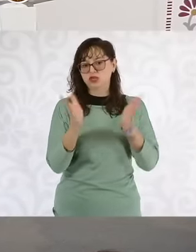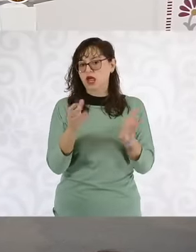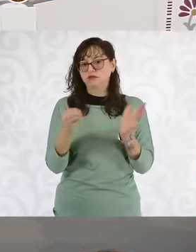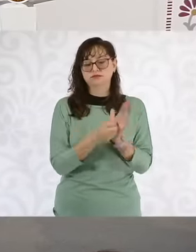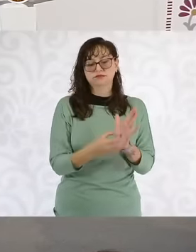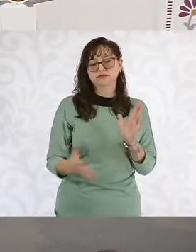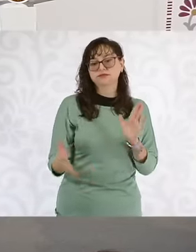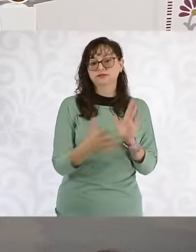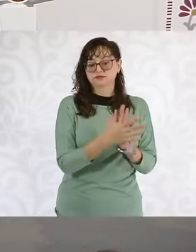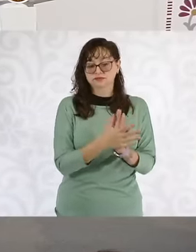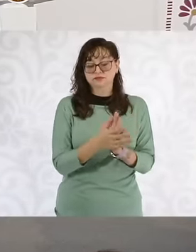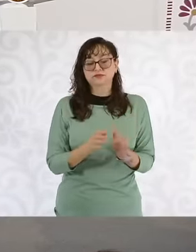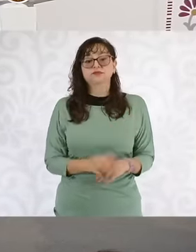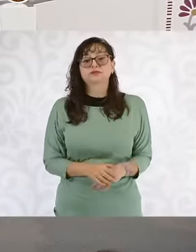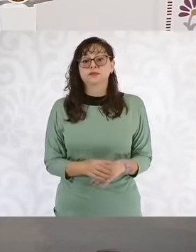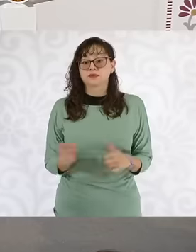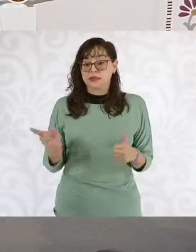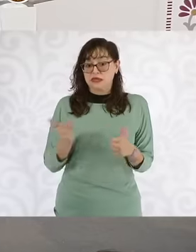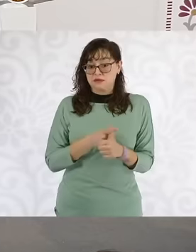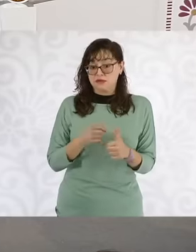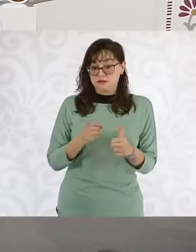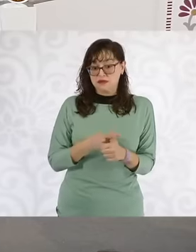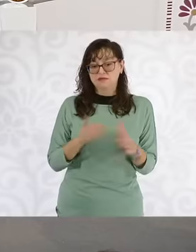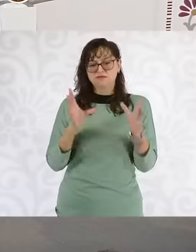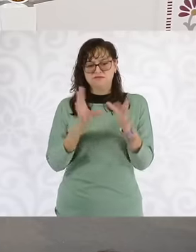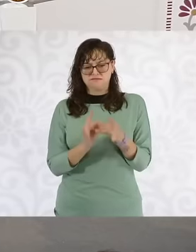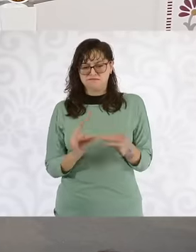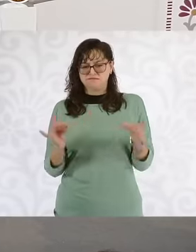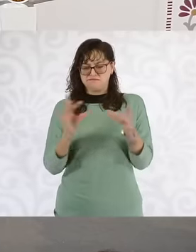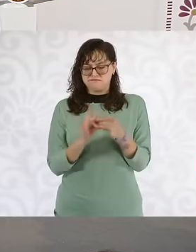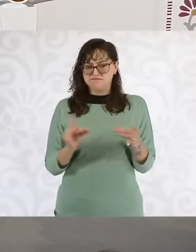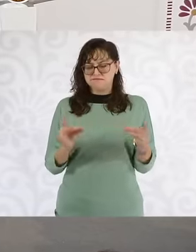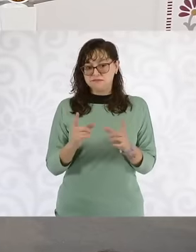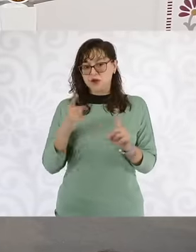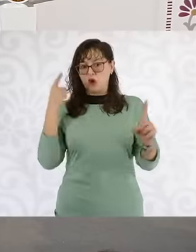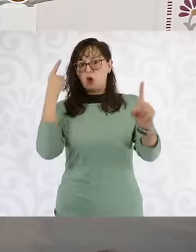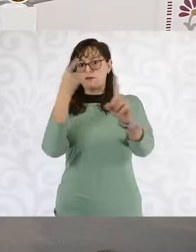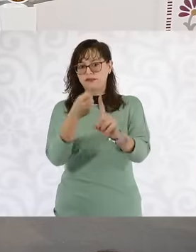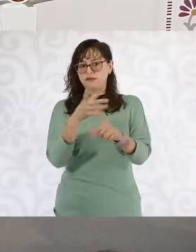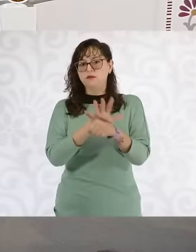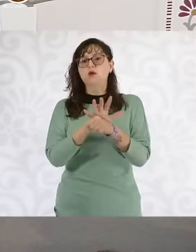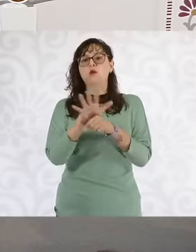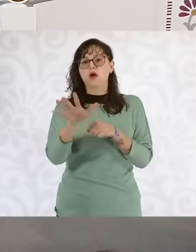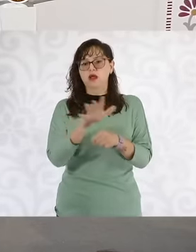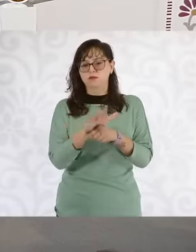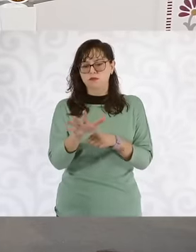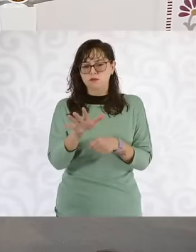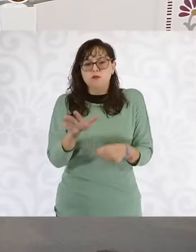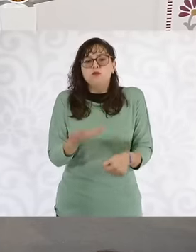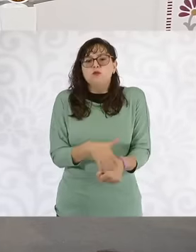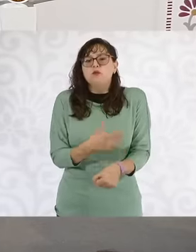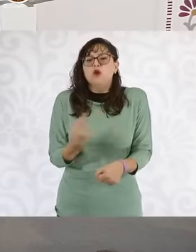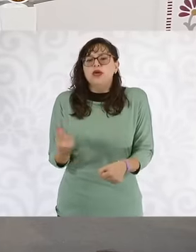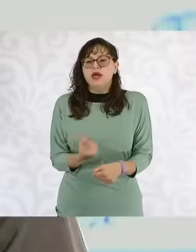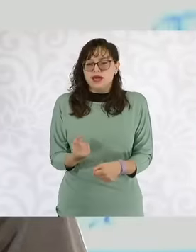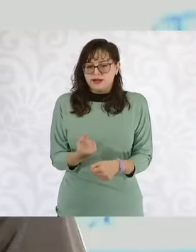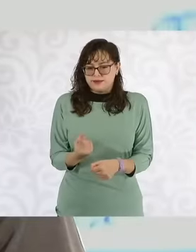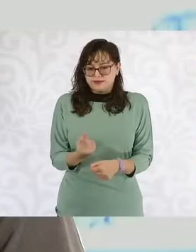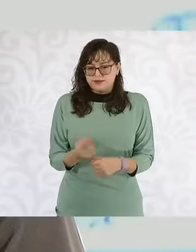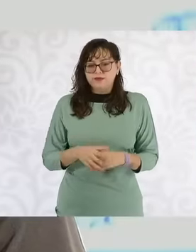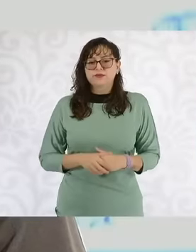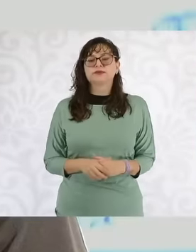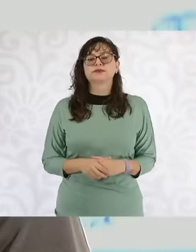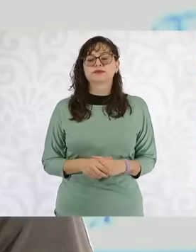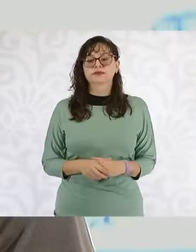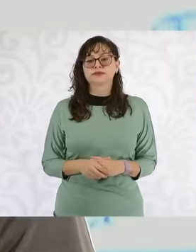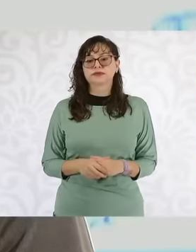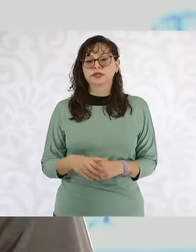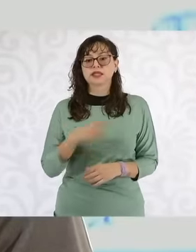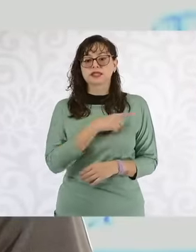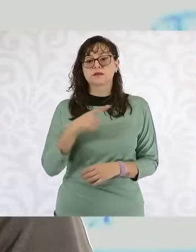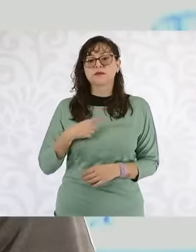in context What is the origin and objective of this reform eh eh we remember that